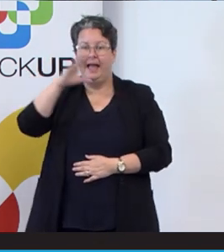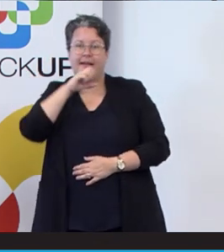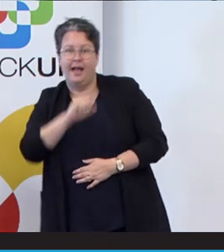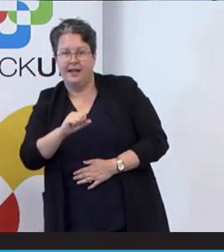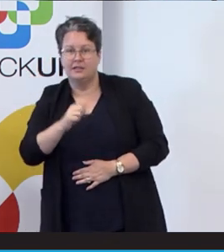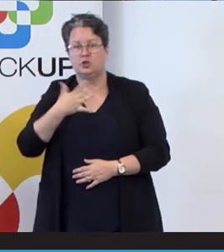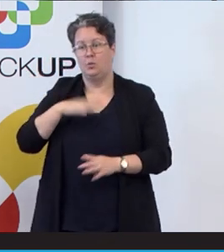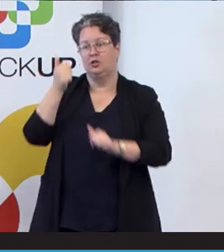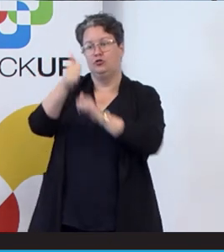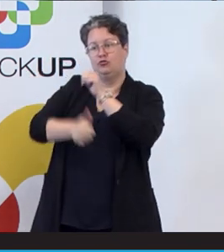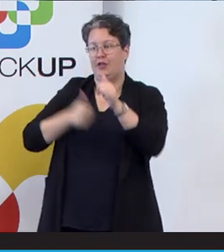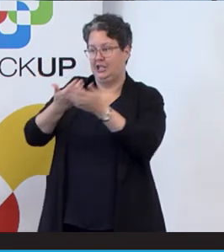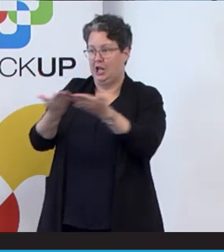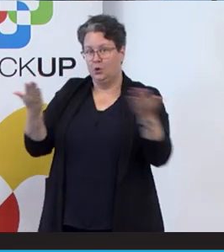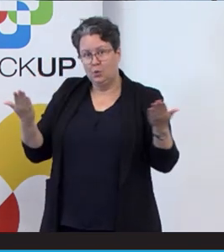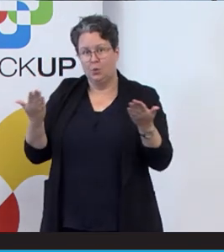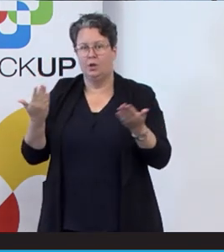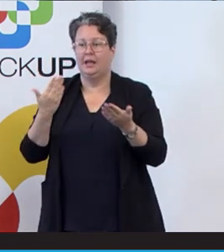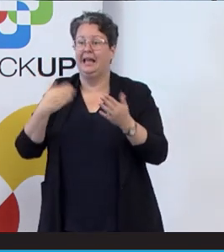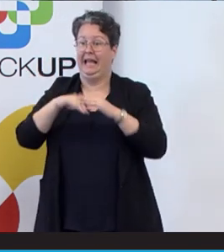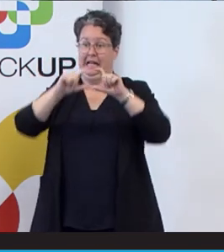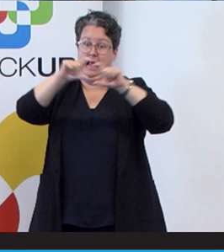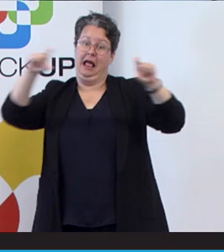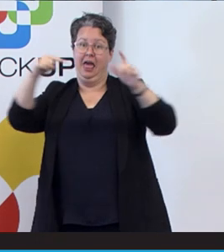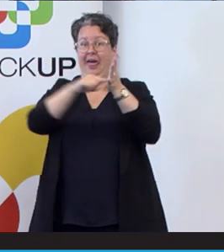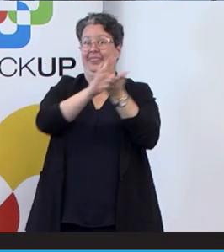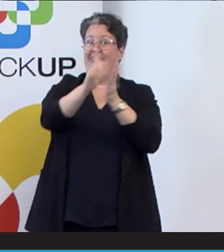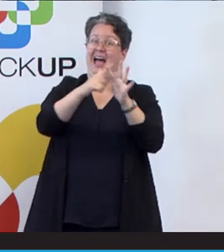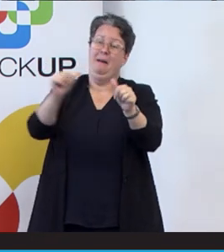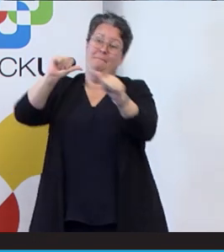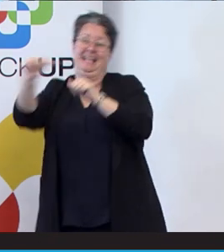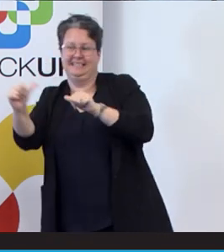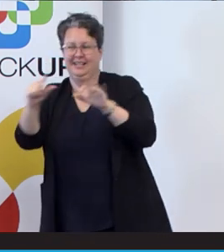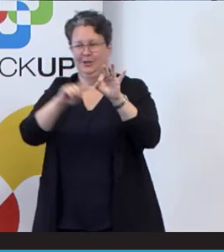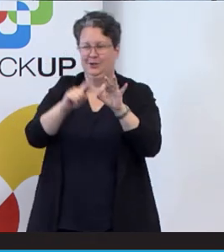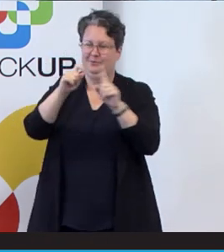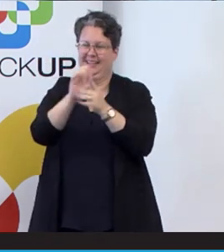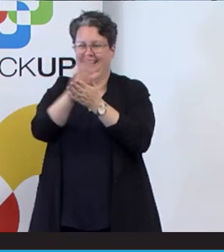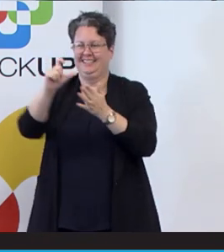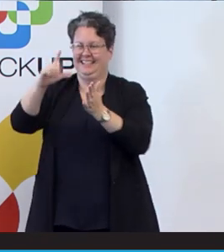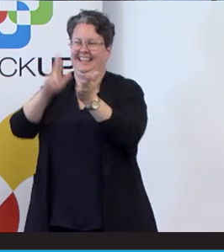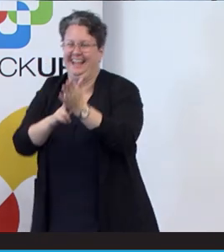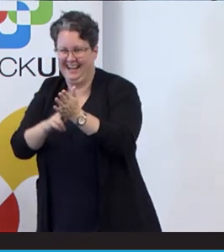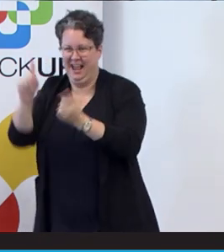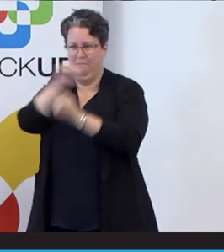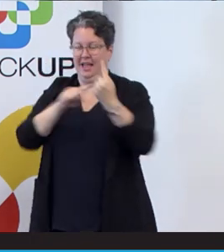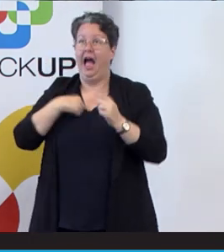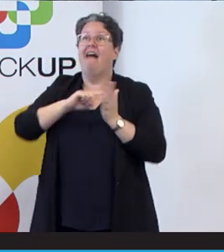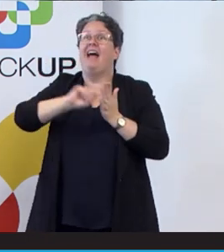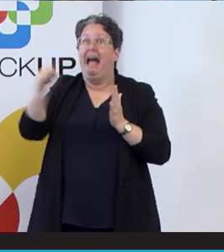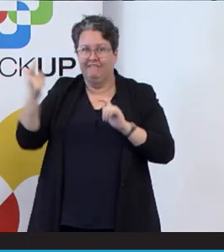to congratulate you on in capital letters, the best QPHCN meeting that ever attended.